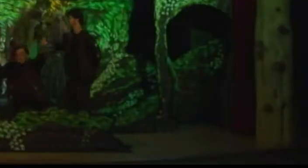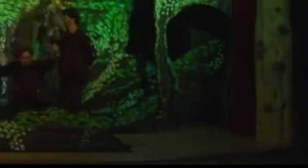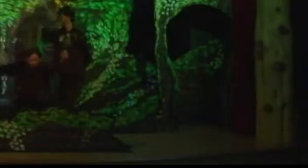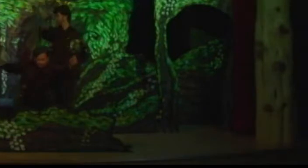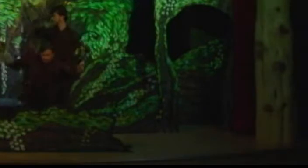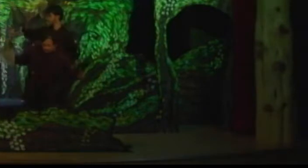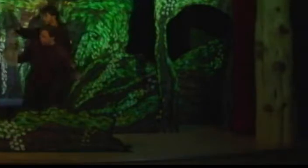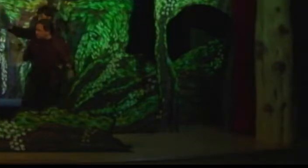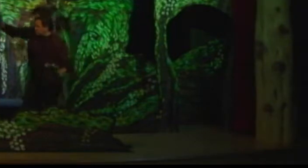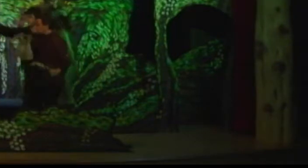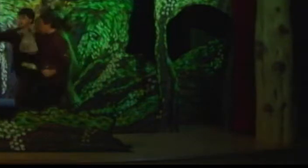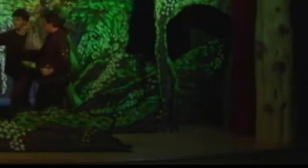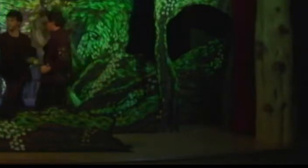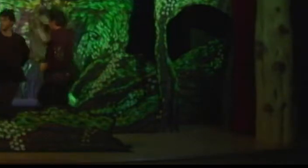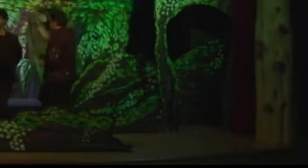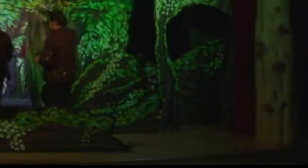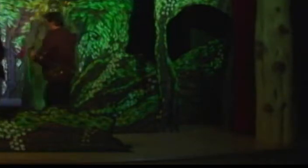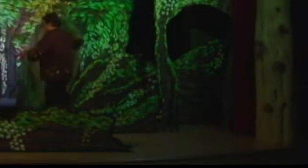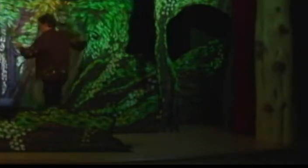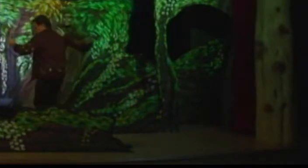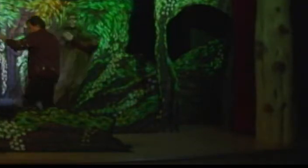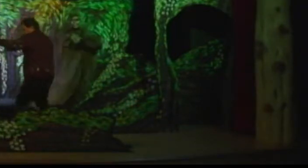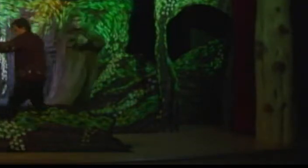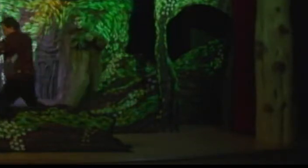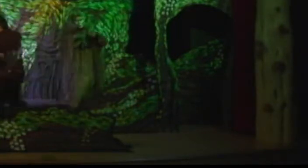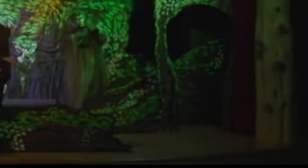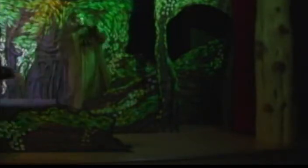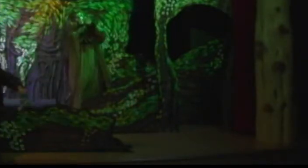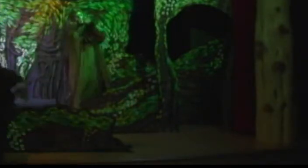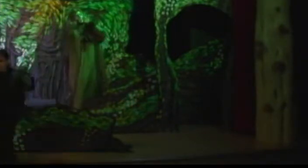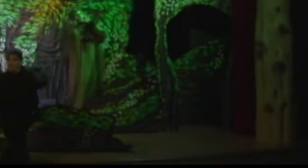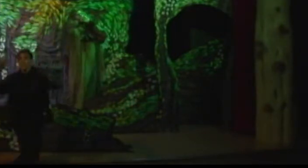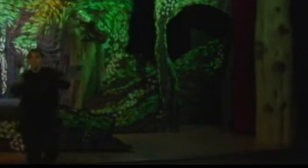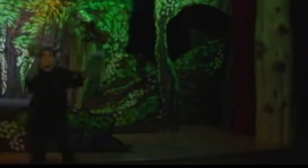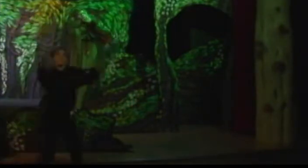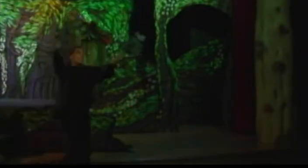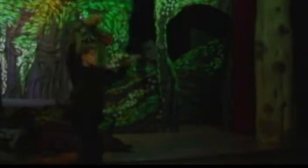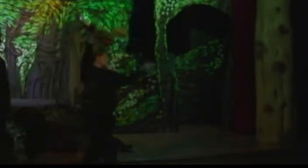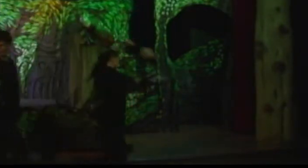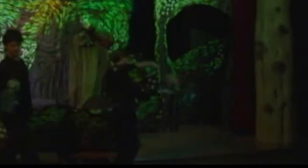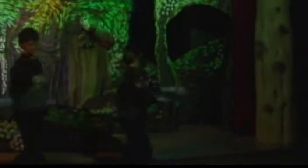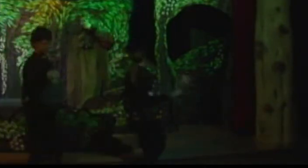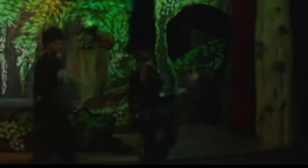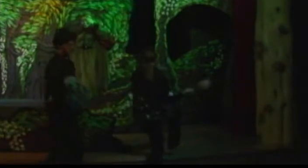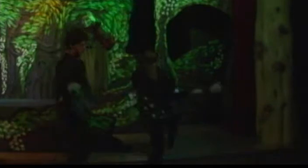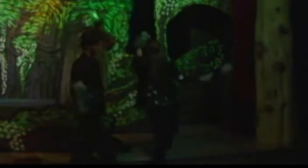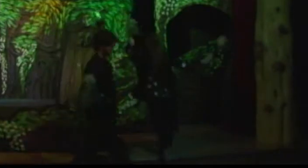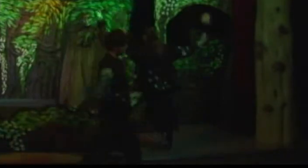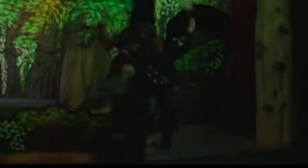Chorus: Philomele, with melody. Sing in our sweet lullaby,